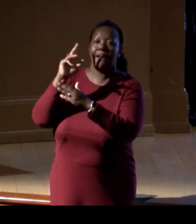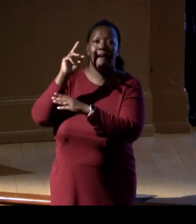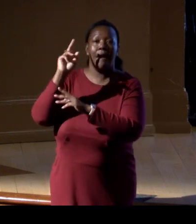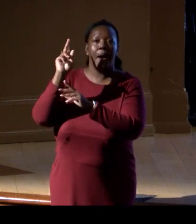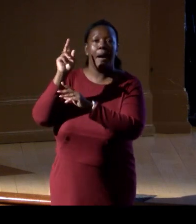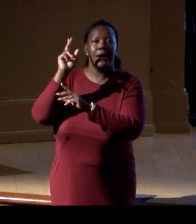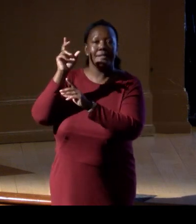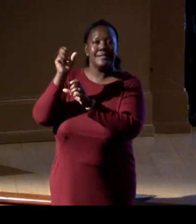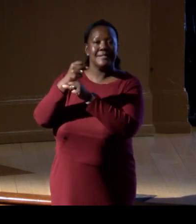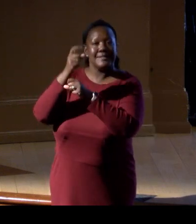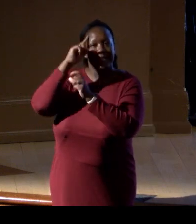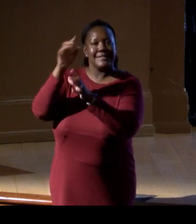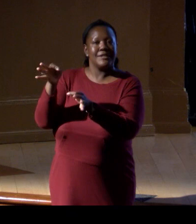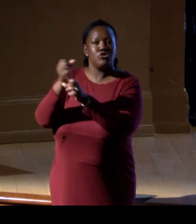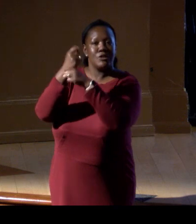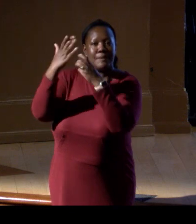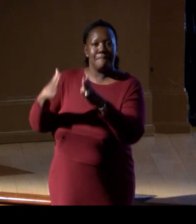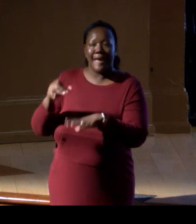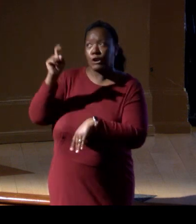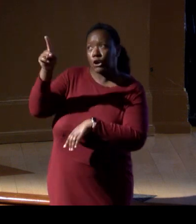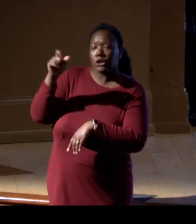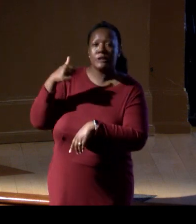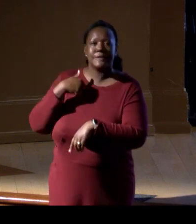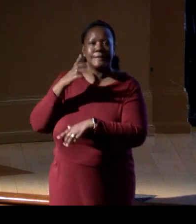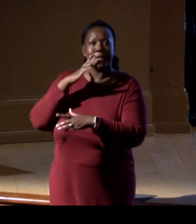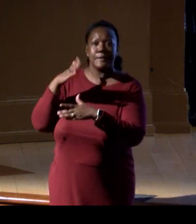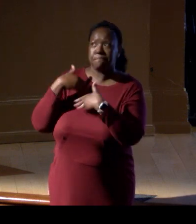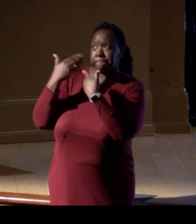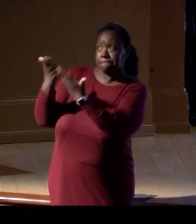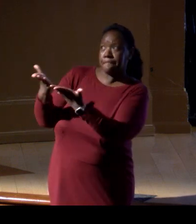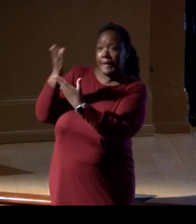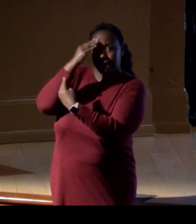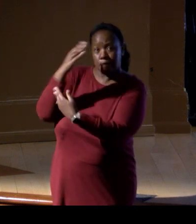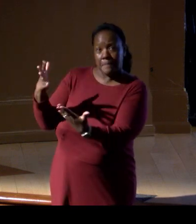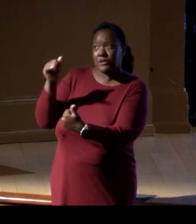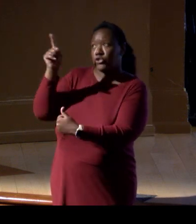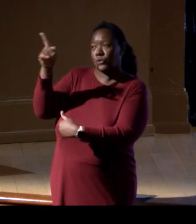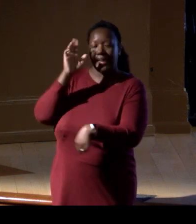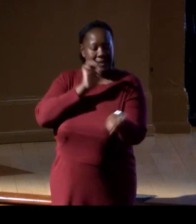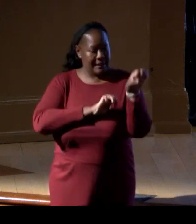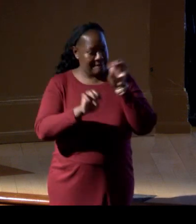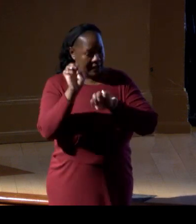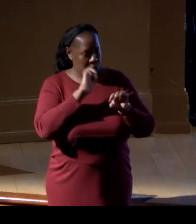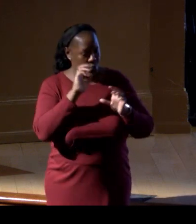actionable information for evaluating policy and prioritizing resources.